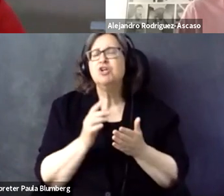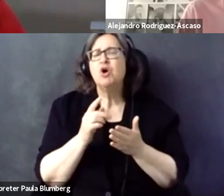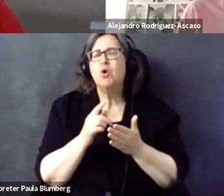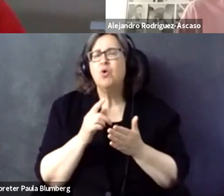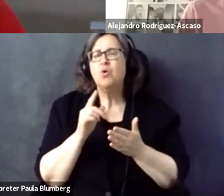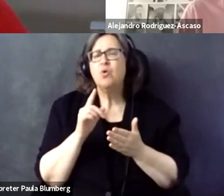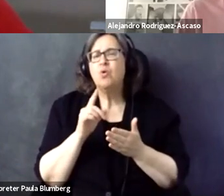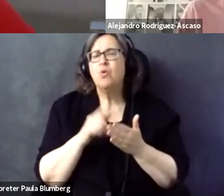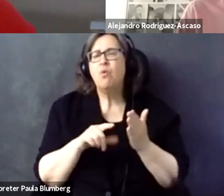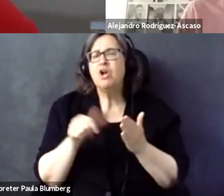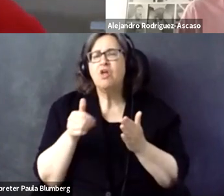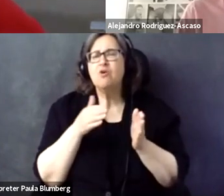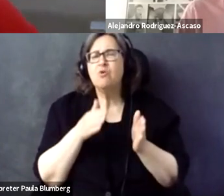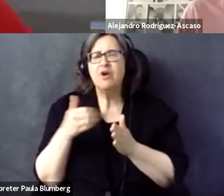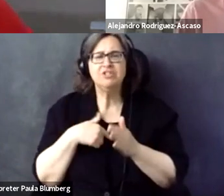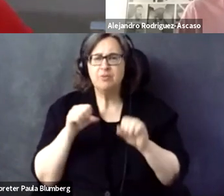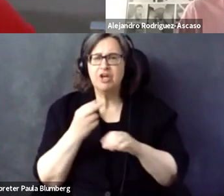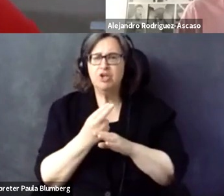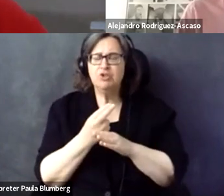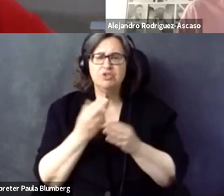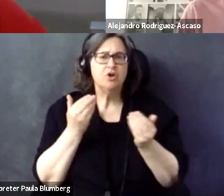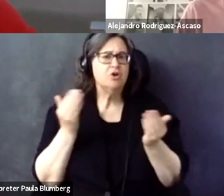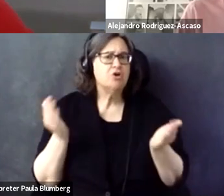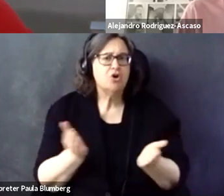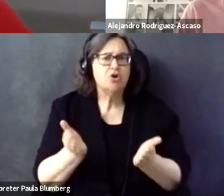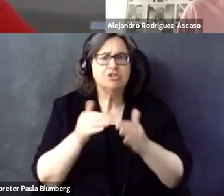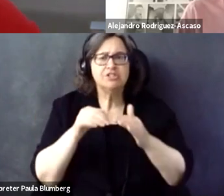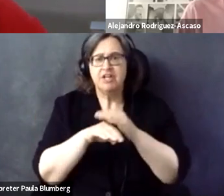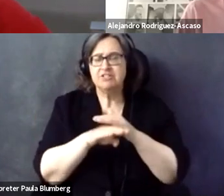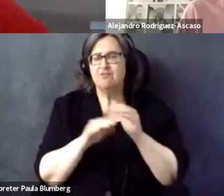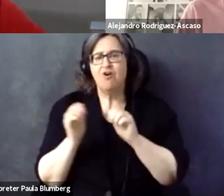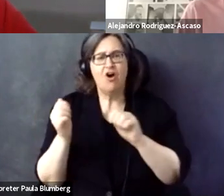helping to push this forward. So, if we go to what